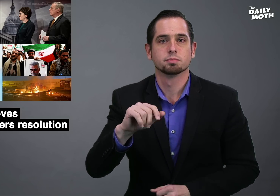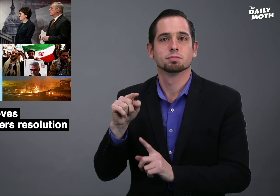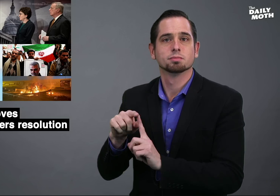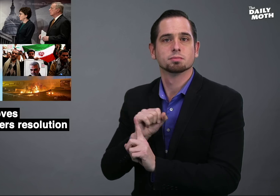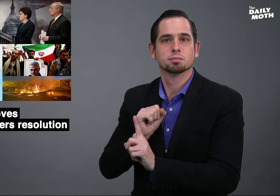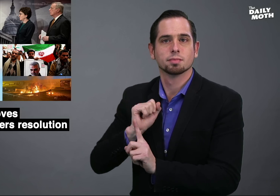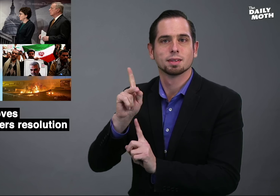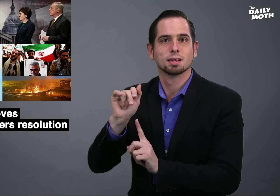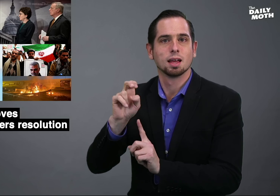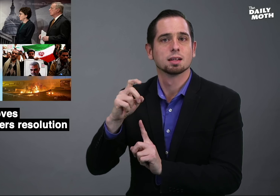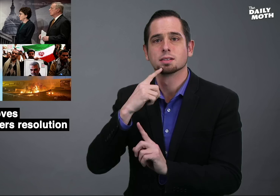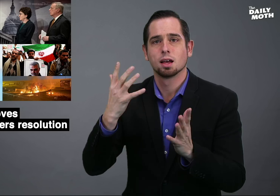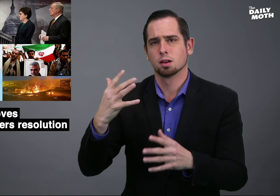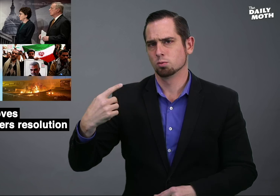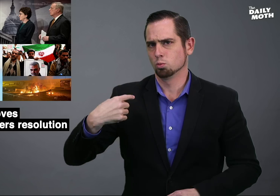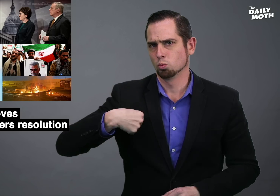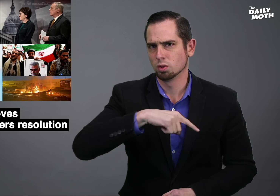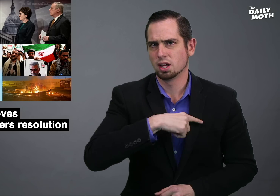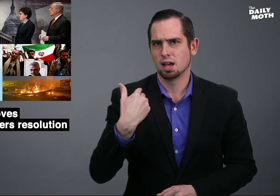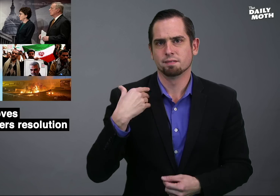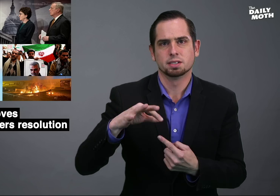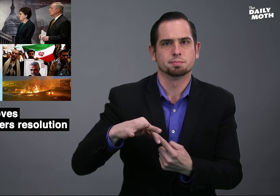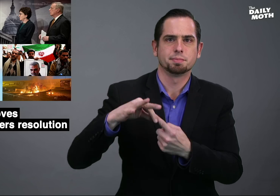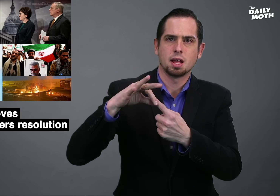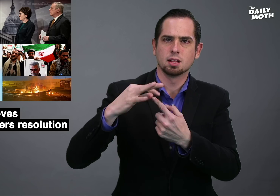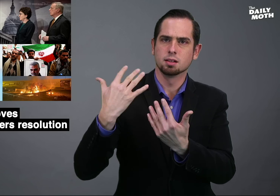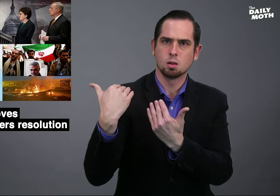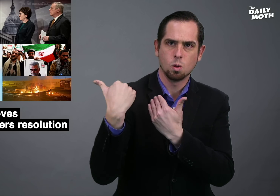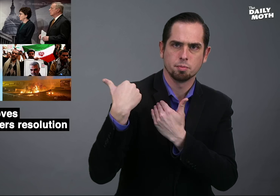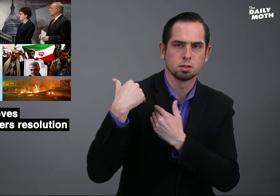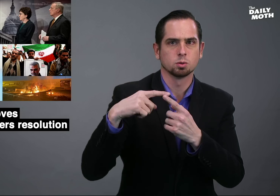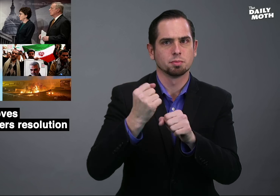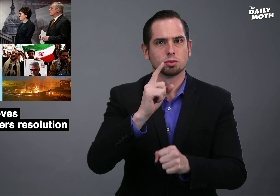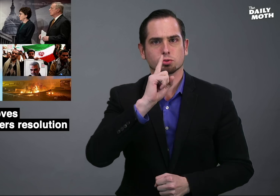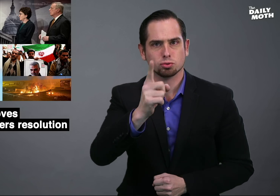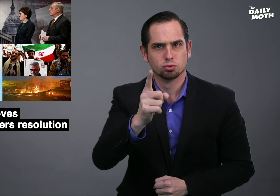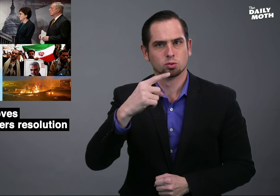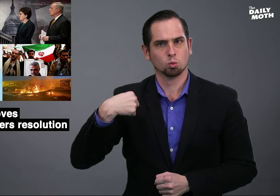Kaine said "we have a special obligation to make sure